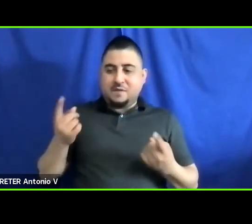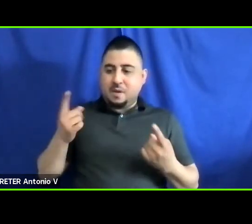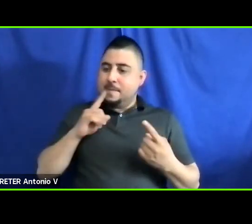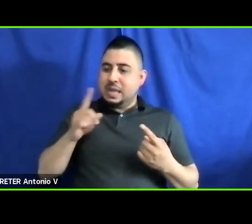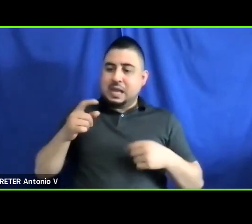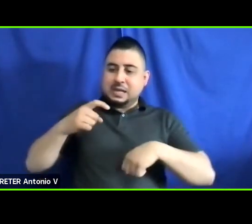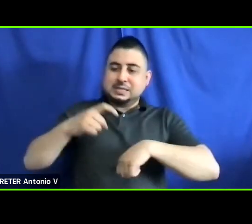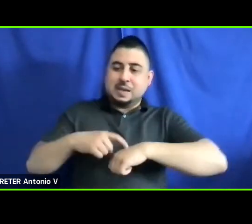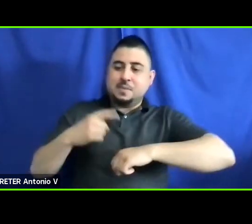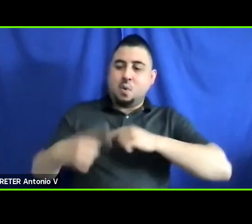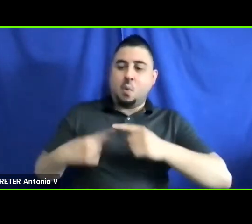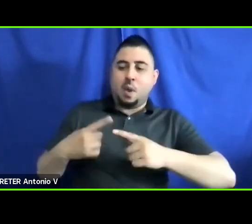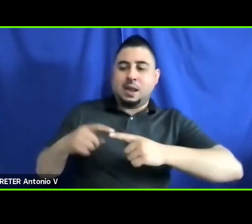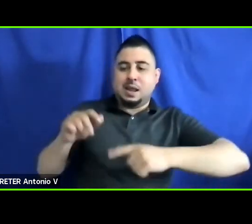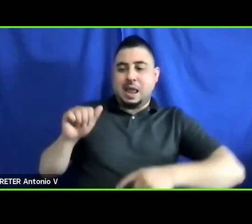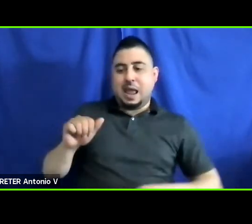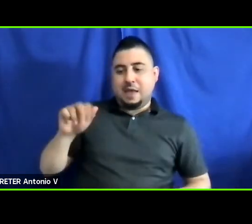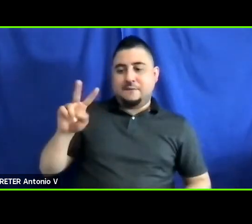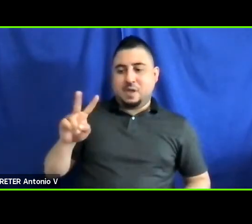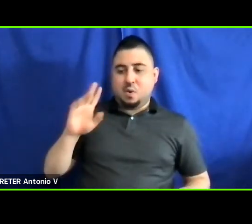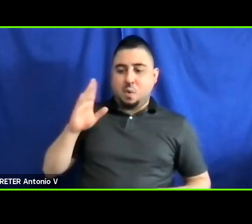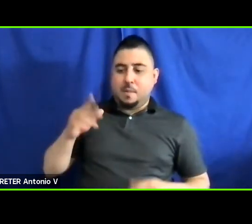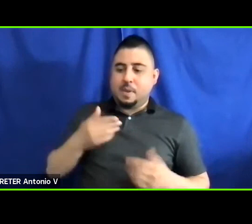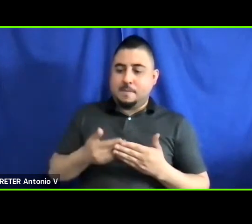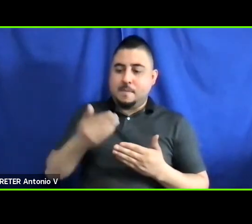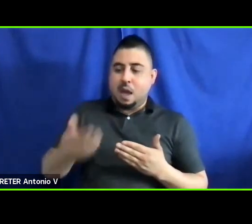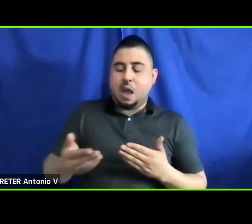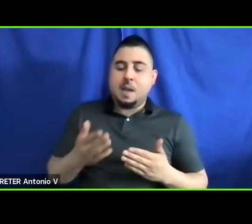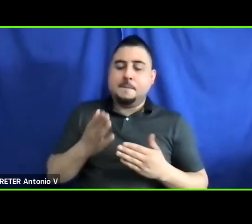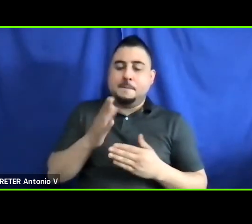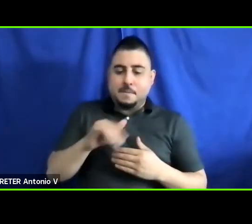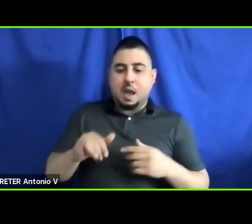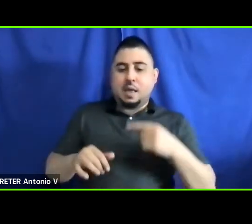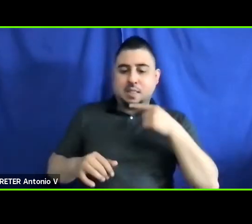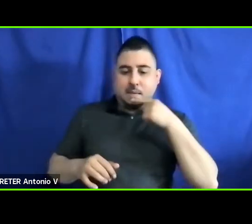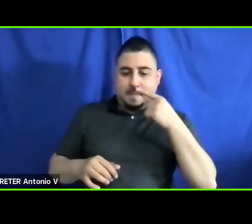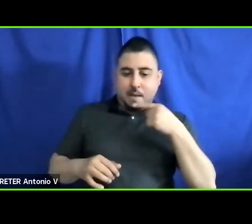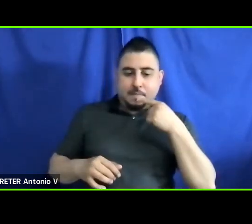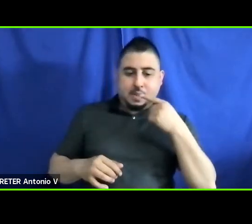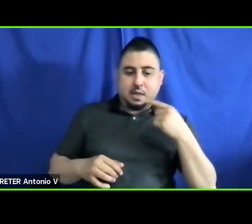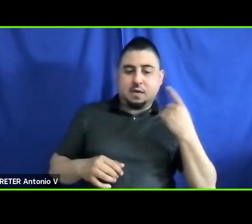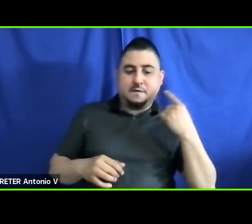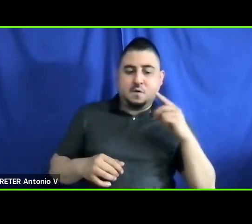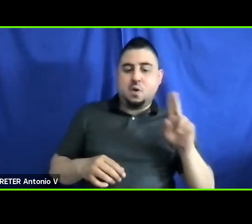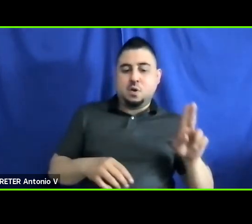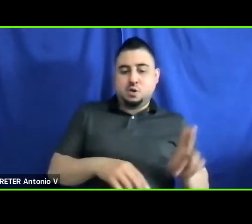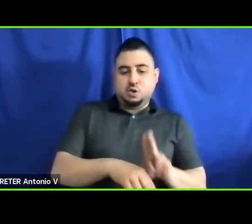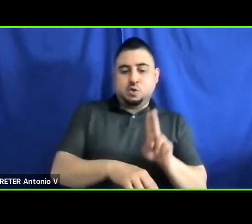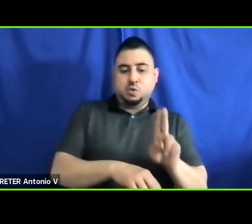autonomous vehicles will be purchasable by the public for use, for private consumption